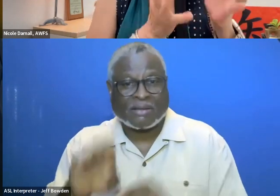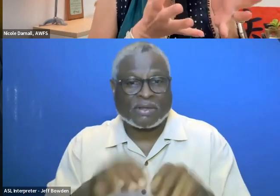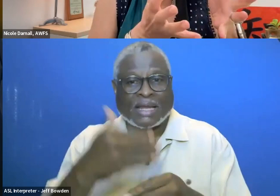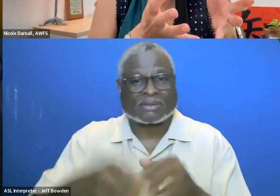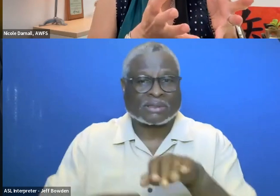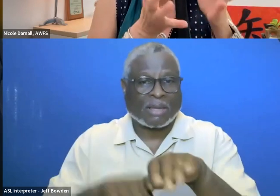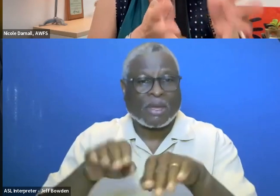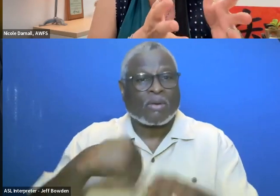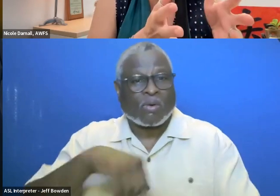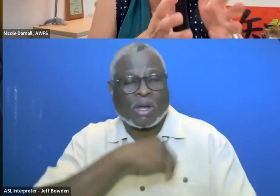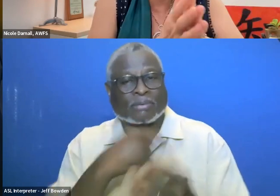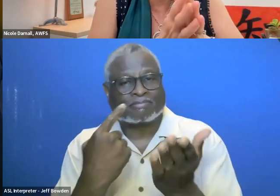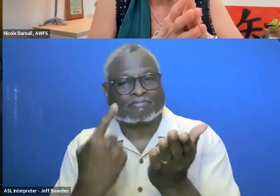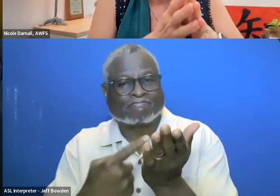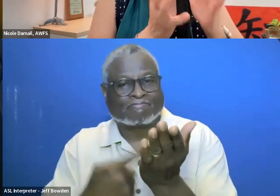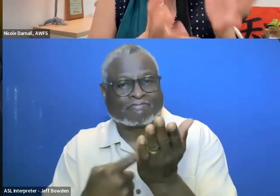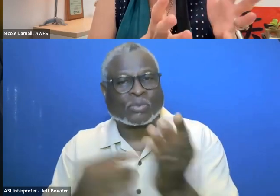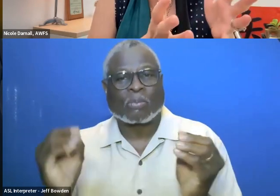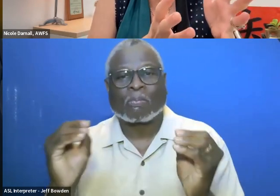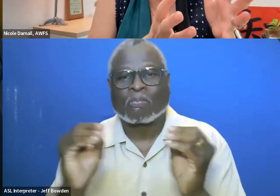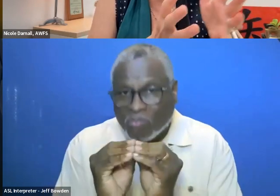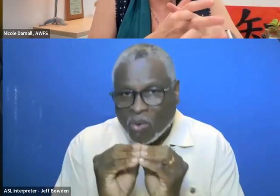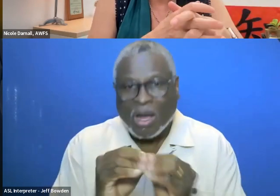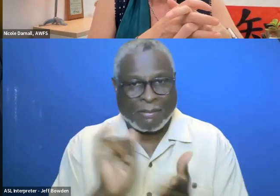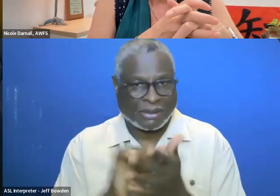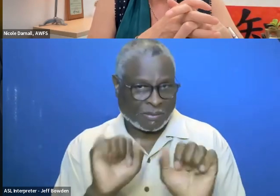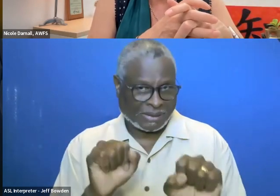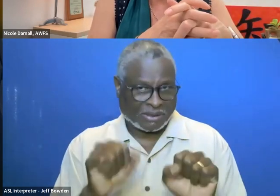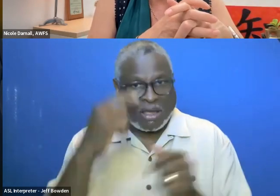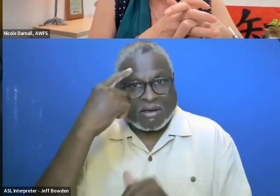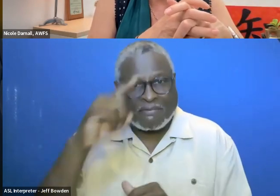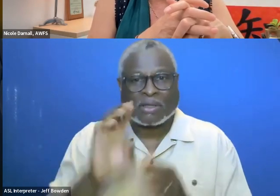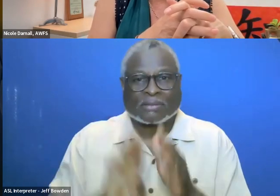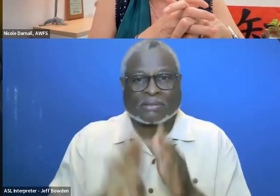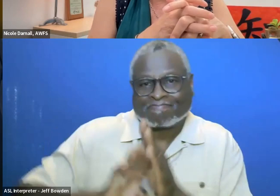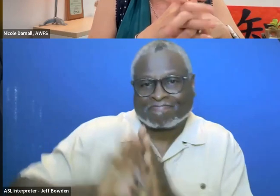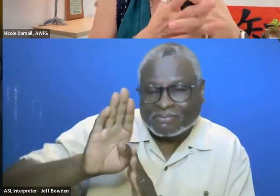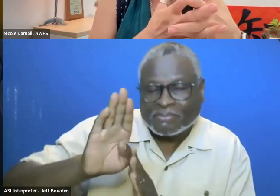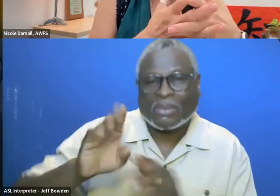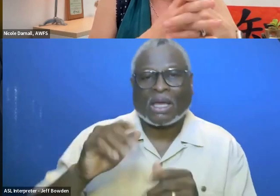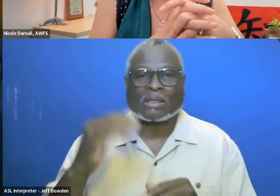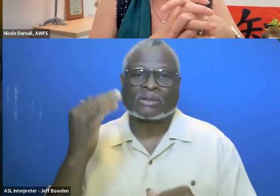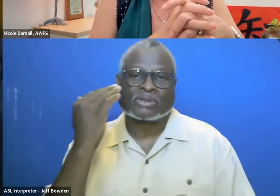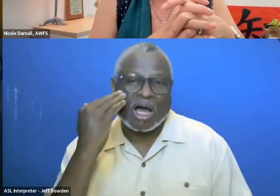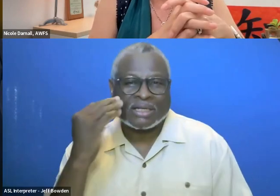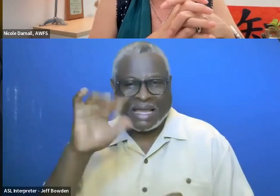where we will talk more about the potential for developing knowledge and understanding around AI